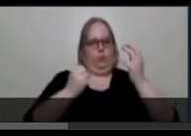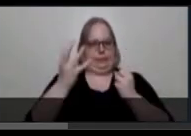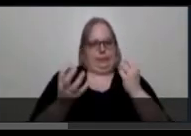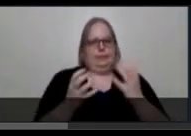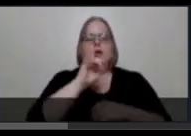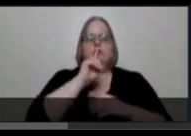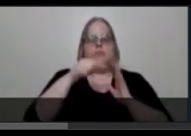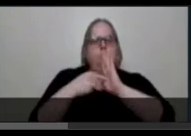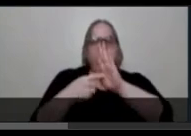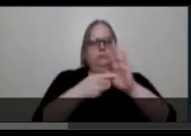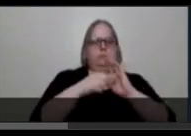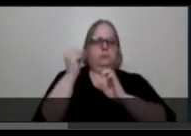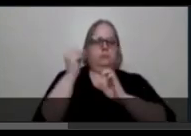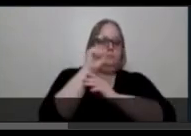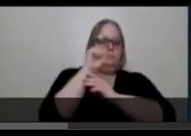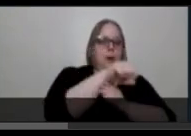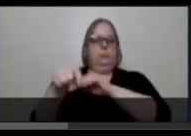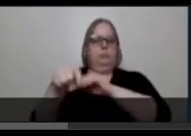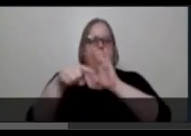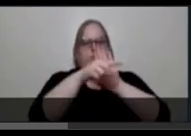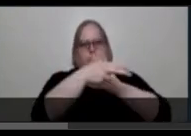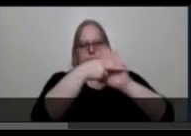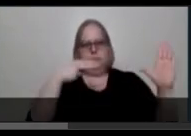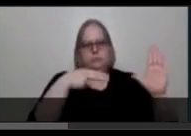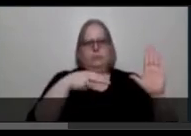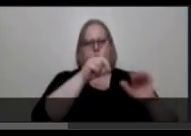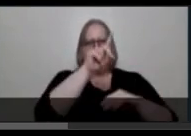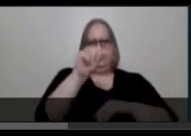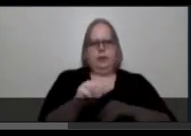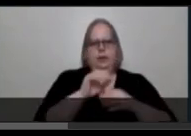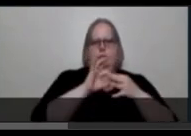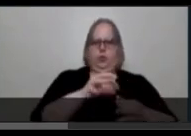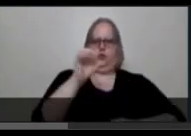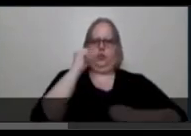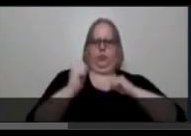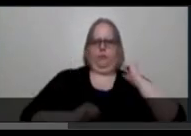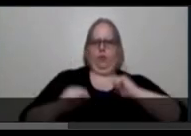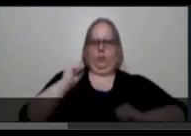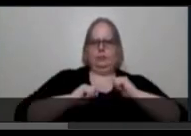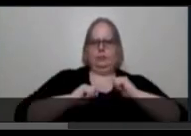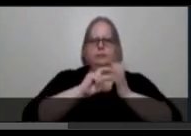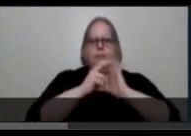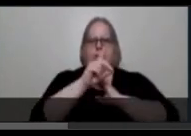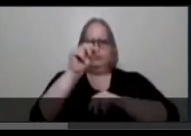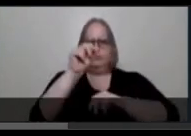surrounding disability through performance that centers disabled people at the margins of margins